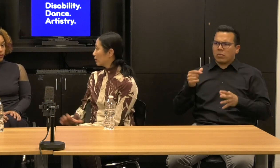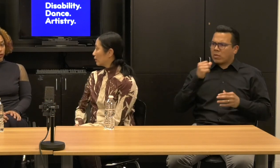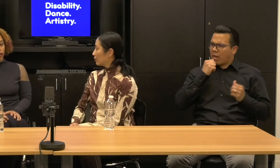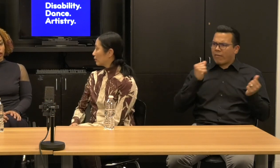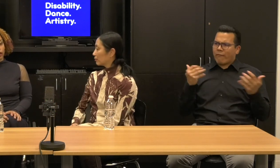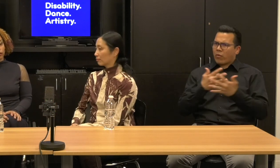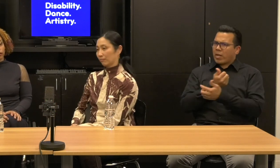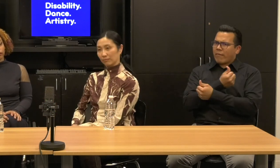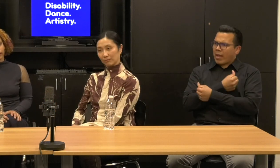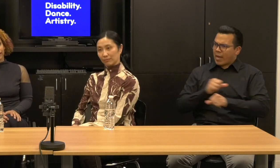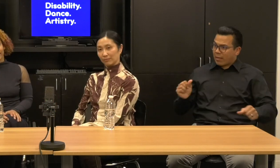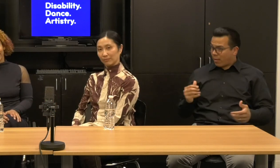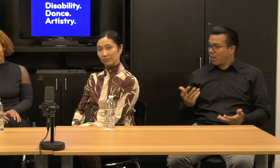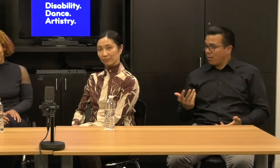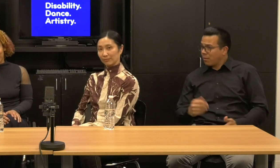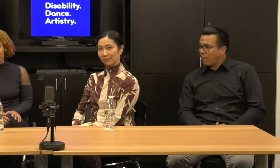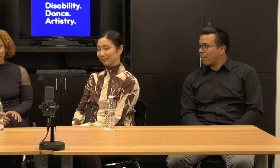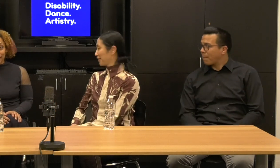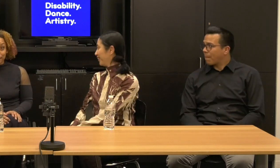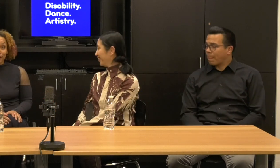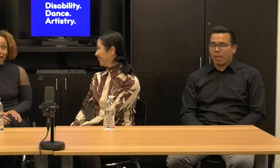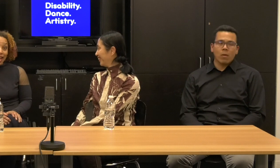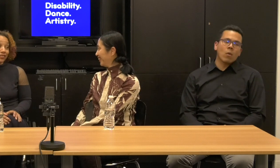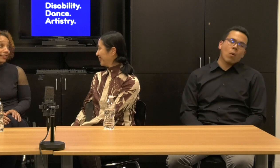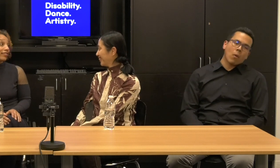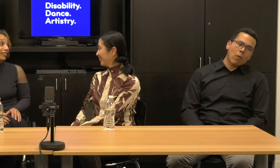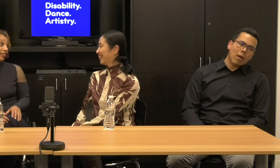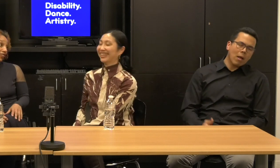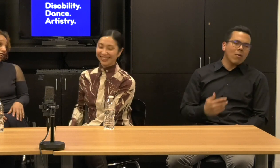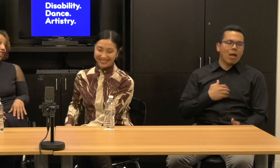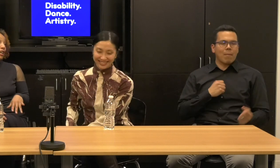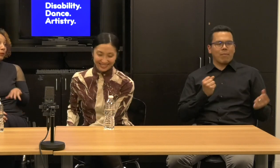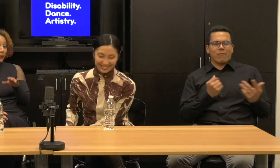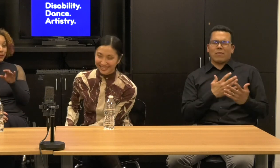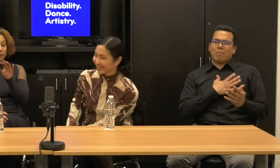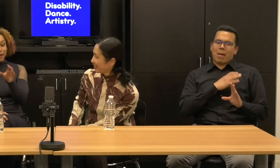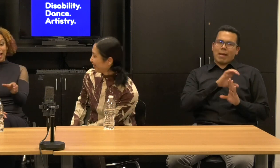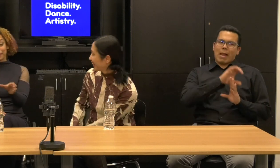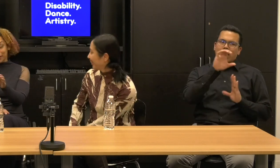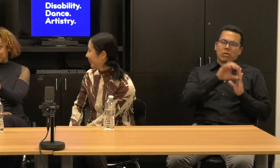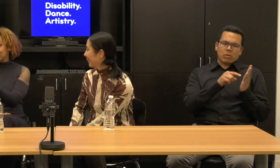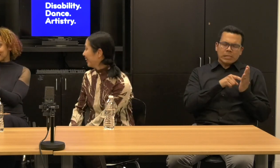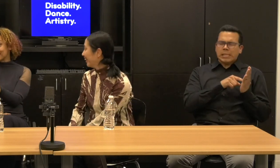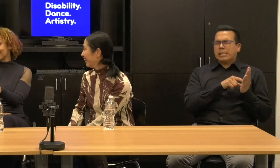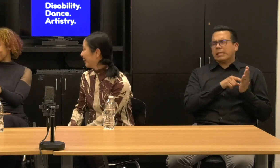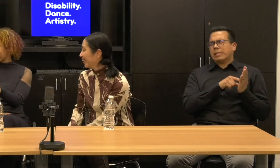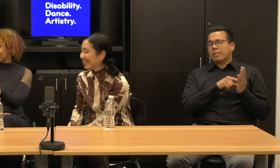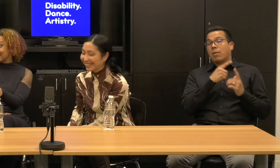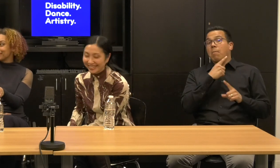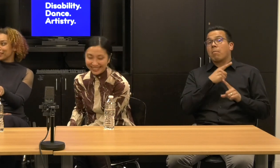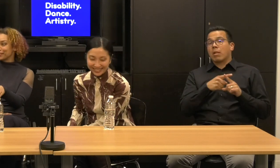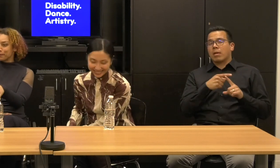Alice: Oh well I mean I'm afraid of my calendar and I'm also bad with time zones. Right?